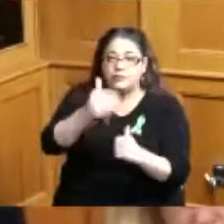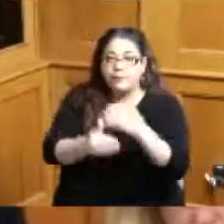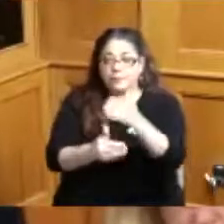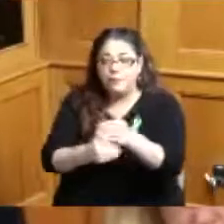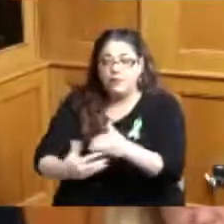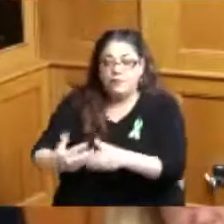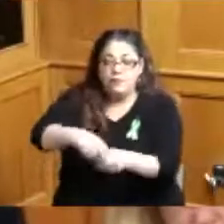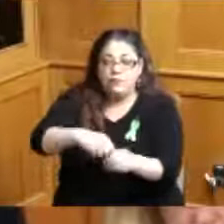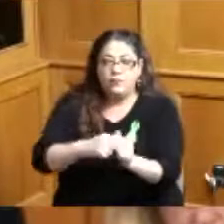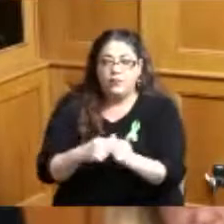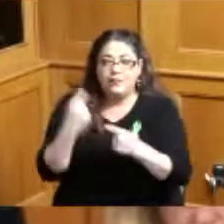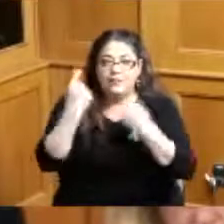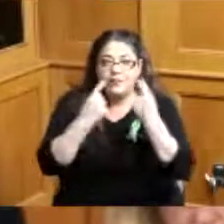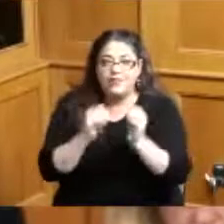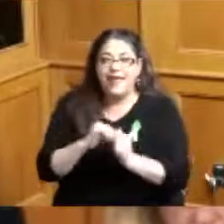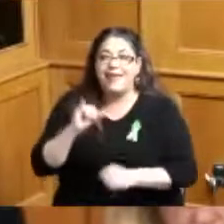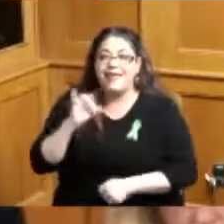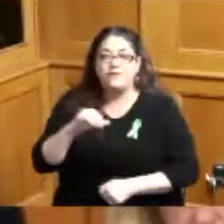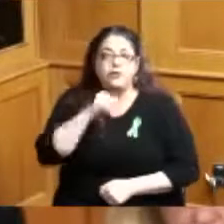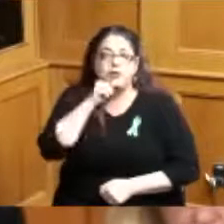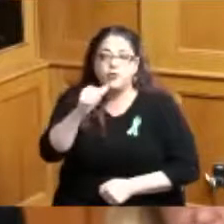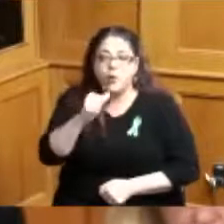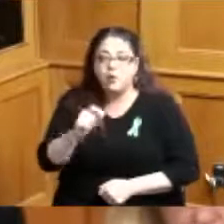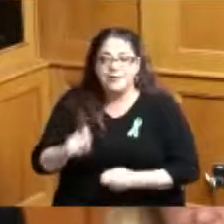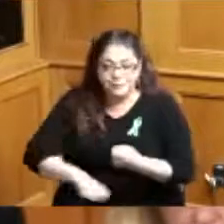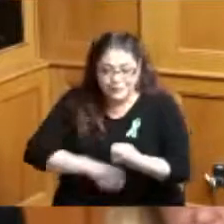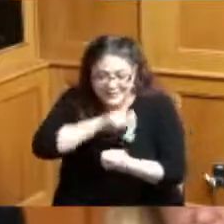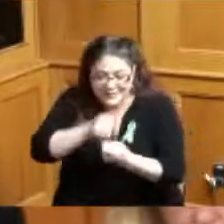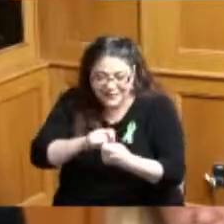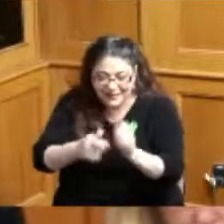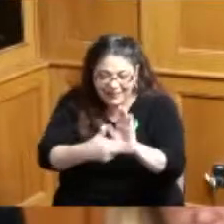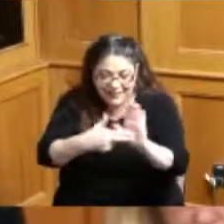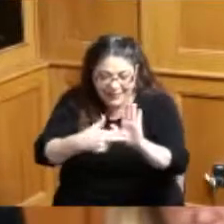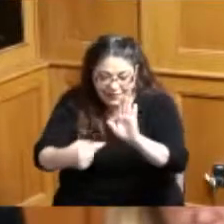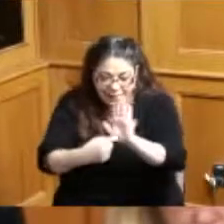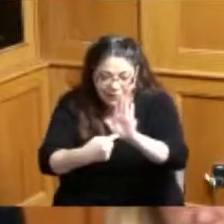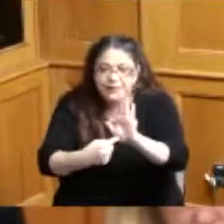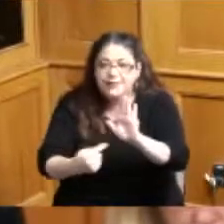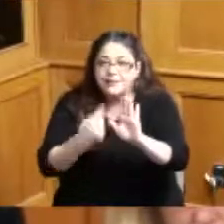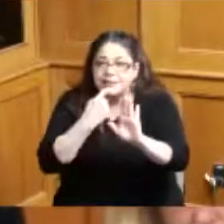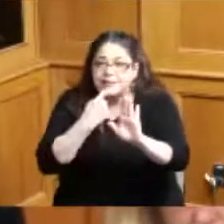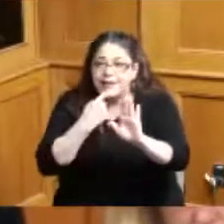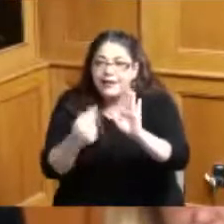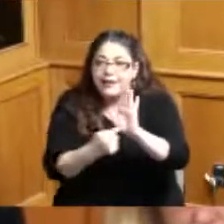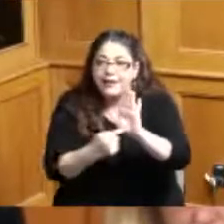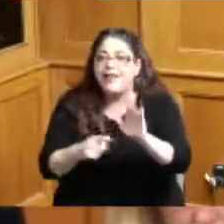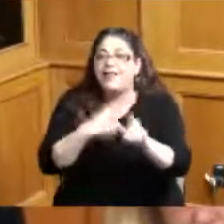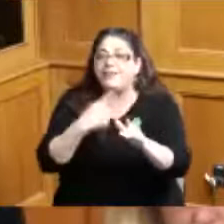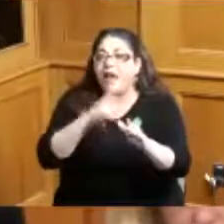goals aren't explicitly stated and executed with intentionality they are often aren't achieved